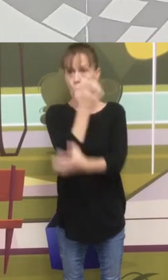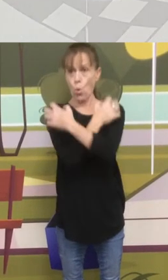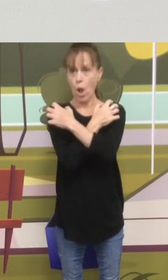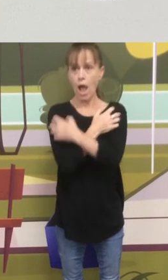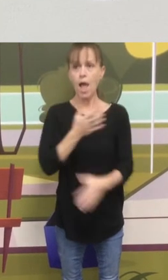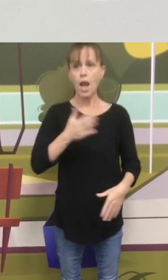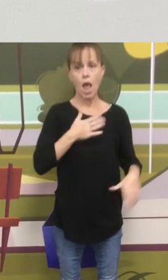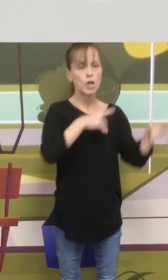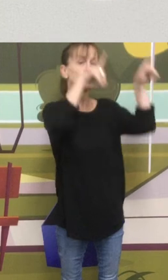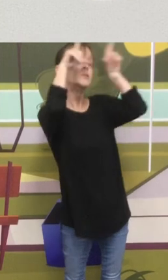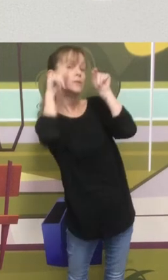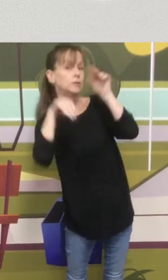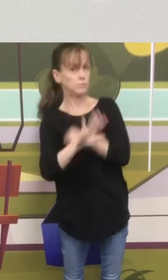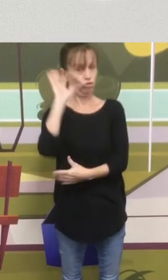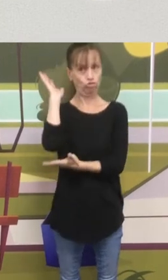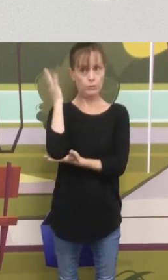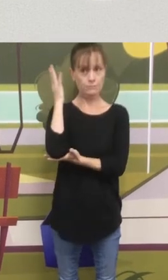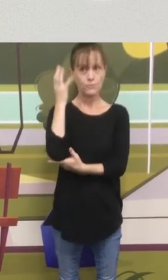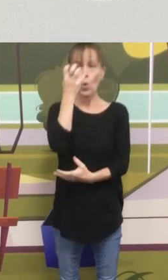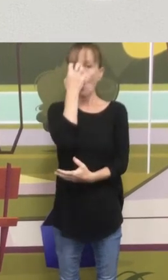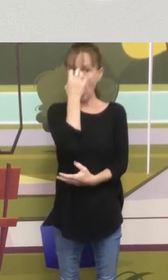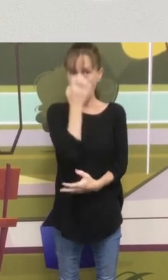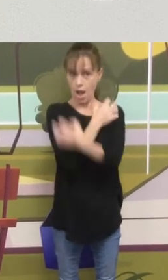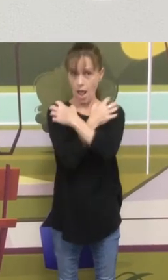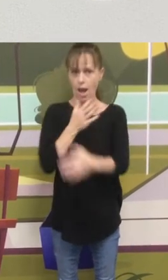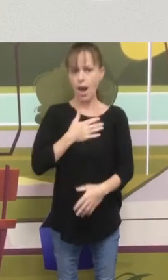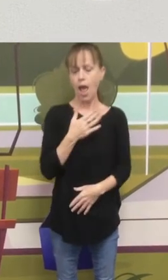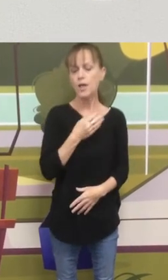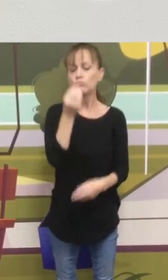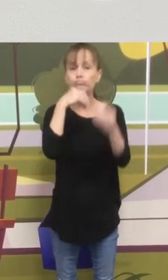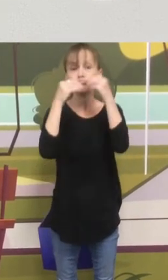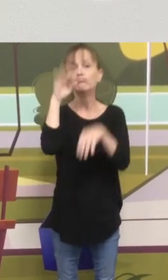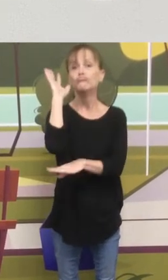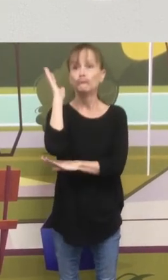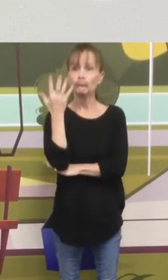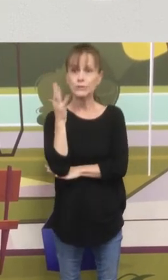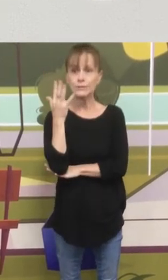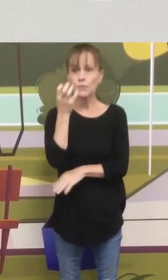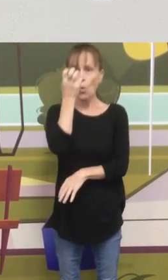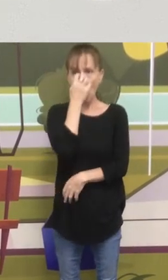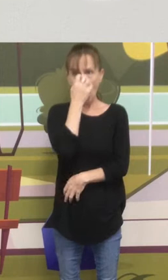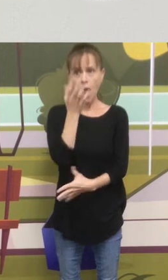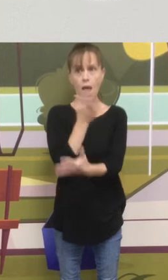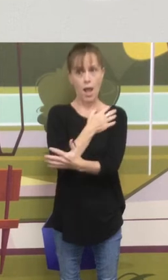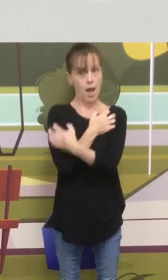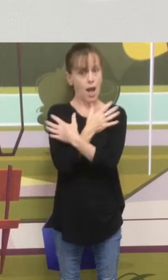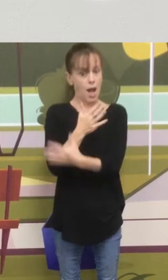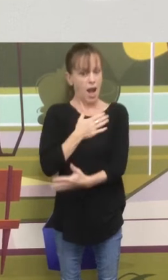Koalas like to sleep in trees, koalas like to eat gum leaves, koalas like to drive fast cars,